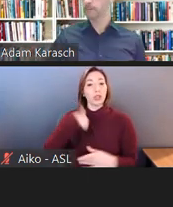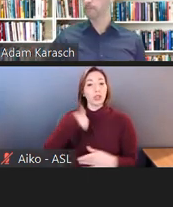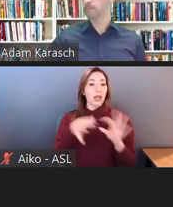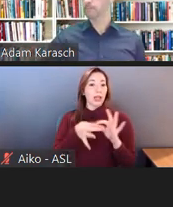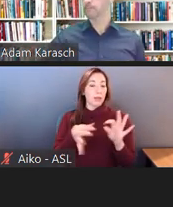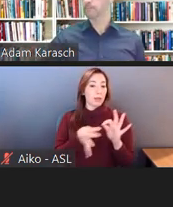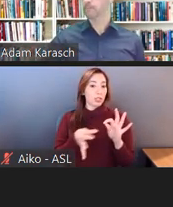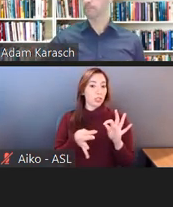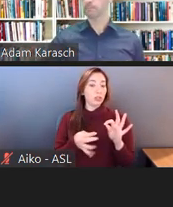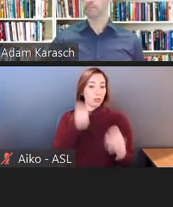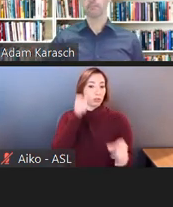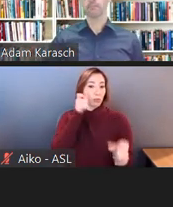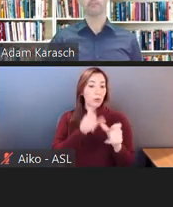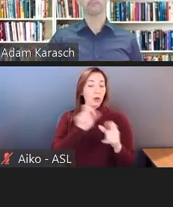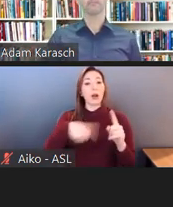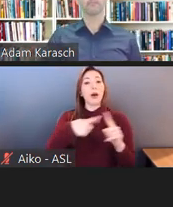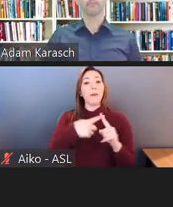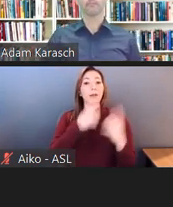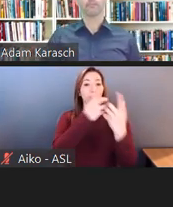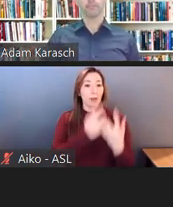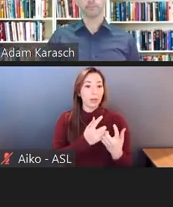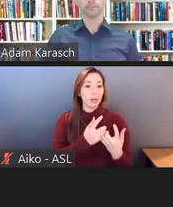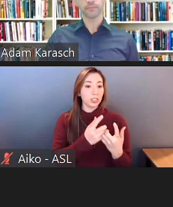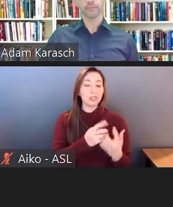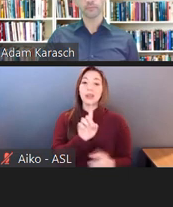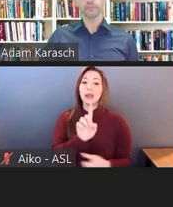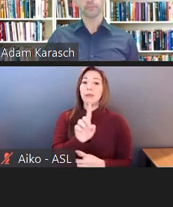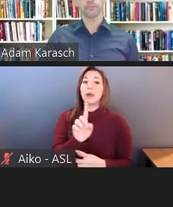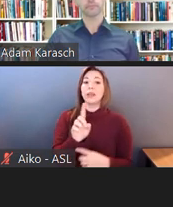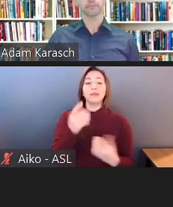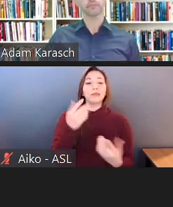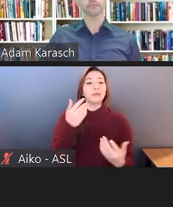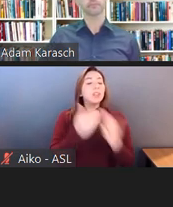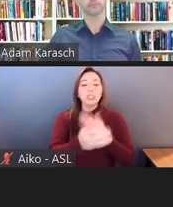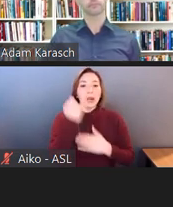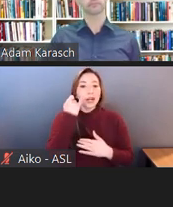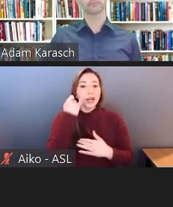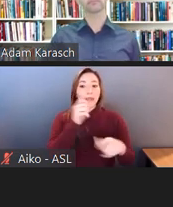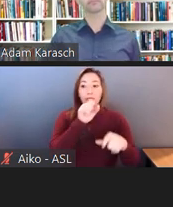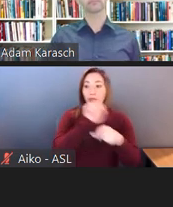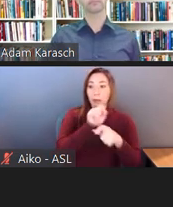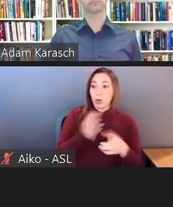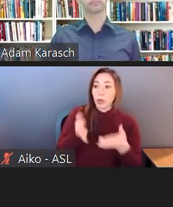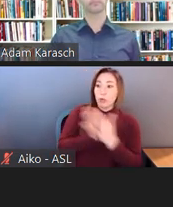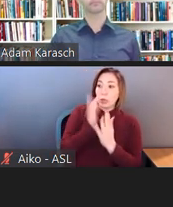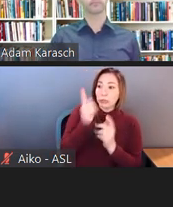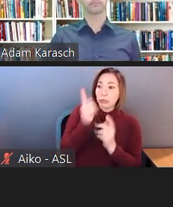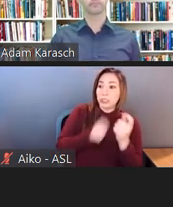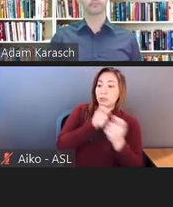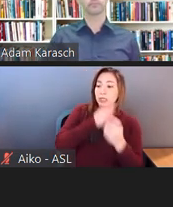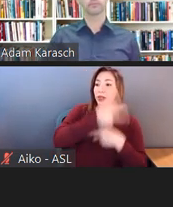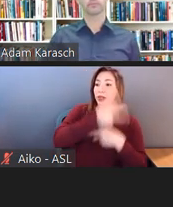though, even though you don't have to do what the employee says, is you do have to provide accommodations